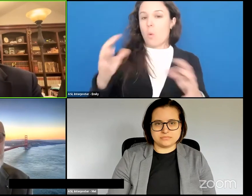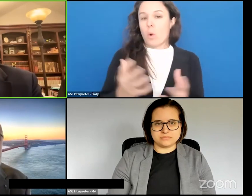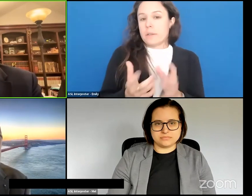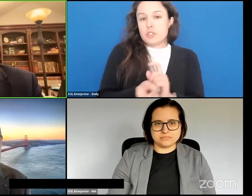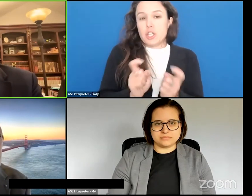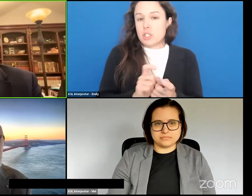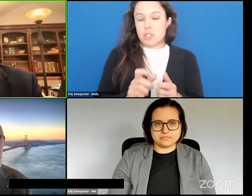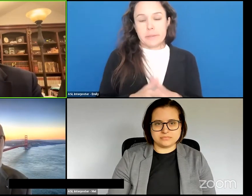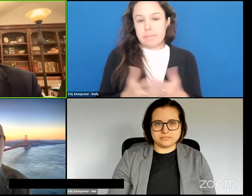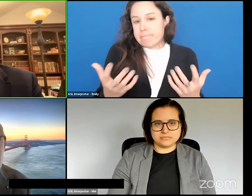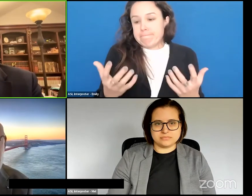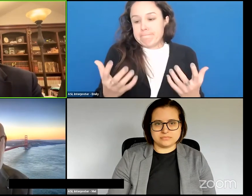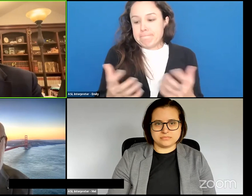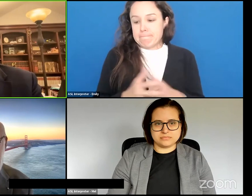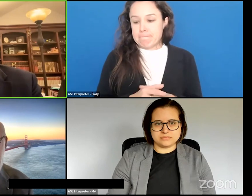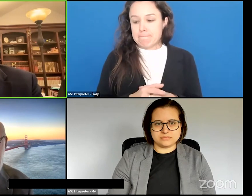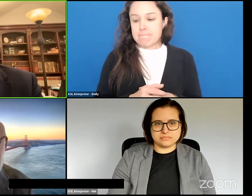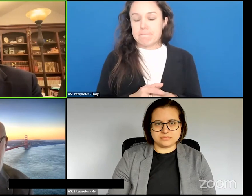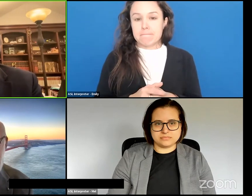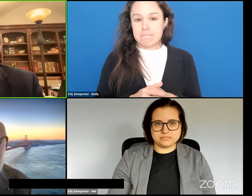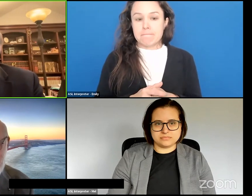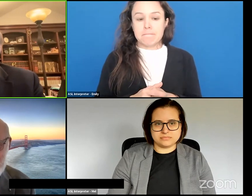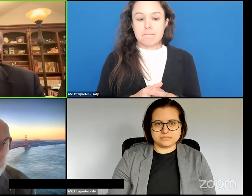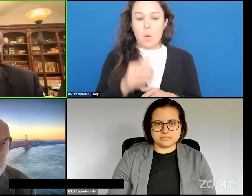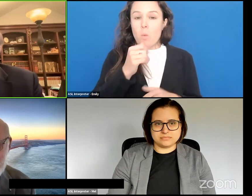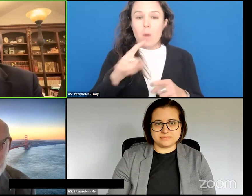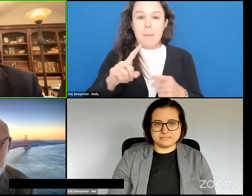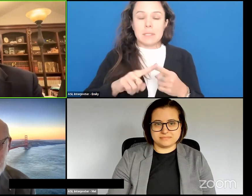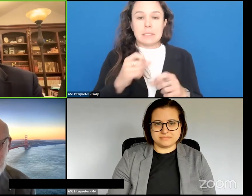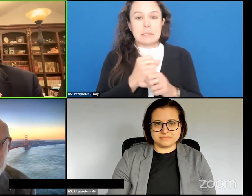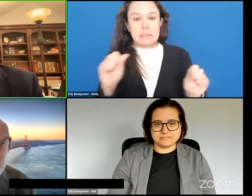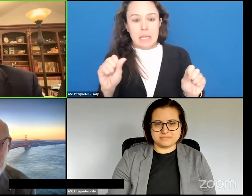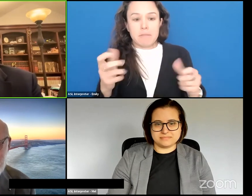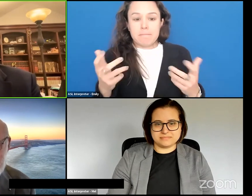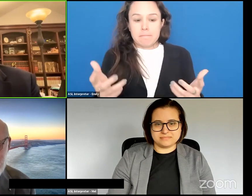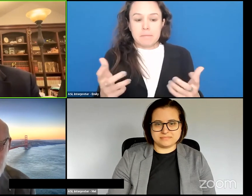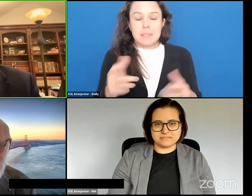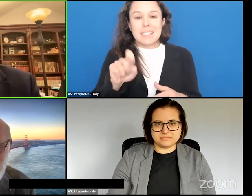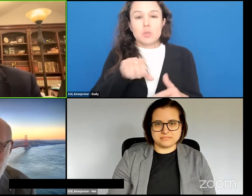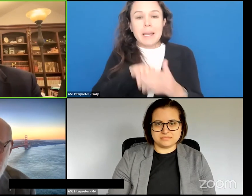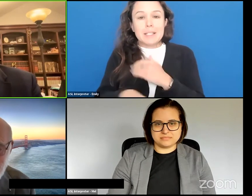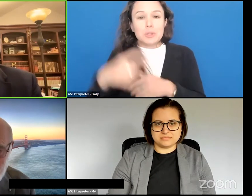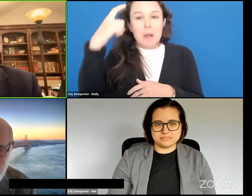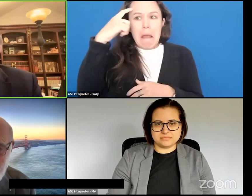So it's not going to happen until it's safe but we need to get in into our heads that some of these things might be safe.